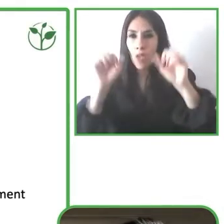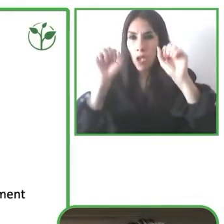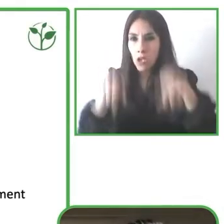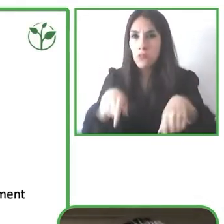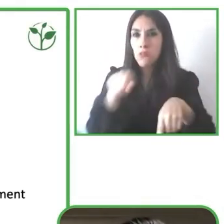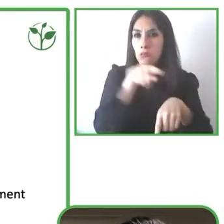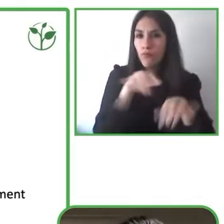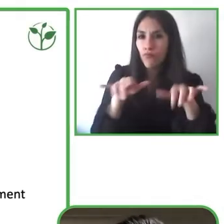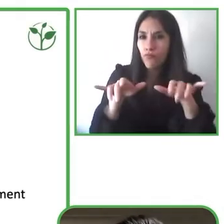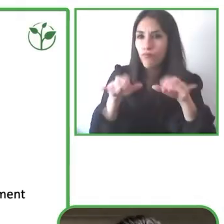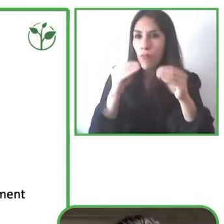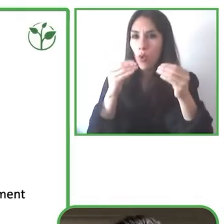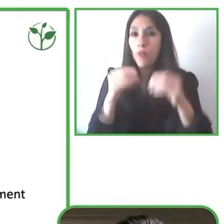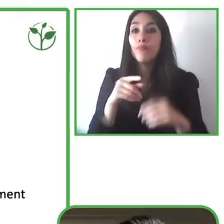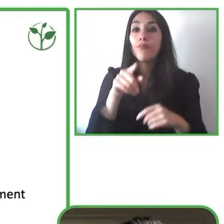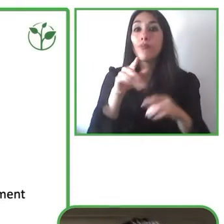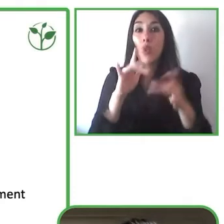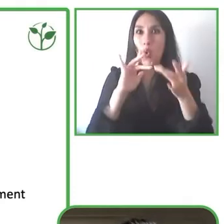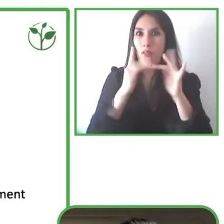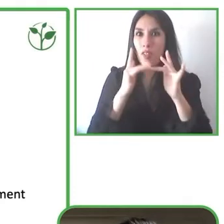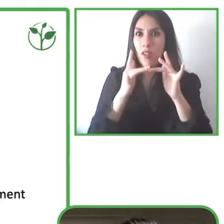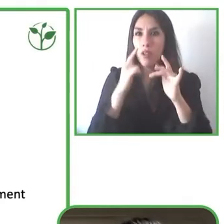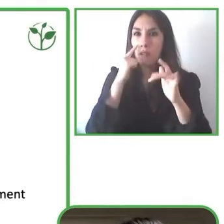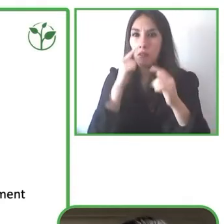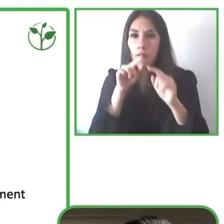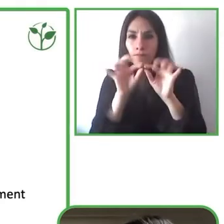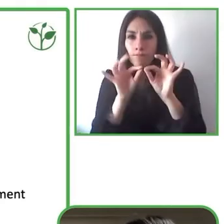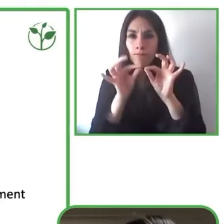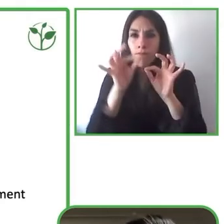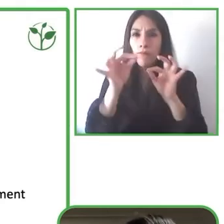As soon as we developed Munevo Drive, we found out that it's not just about the